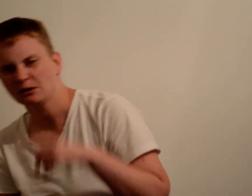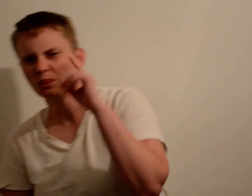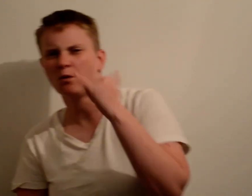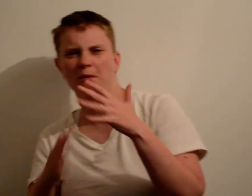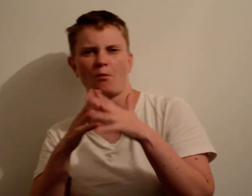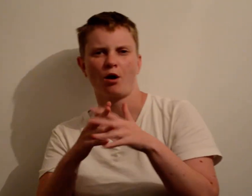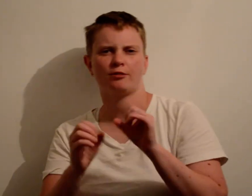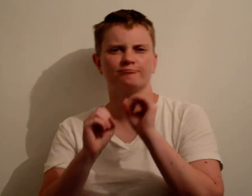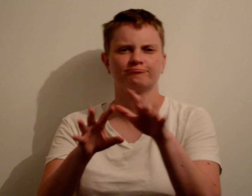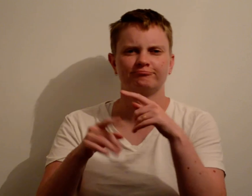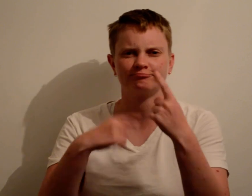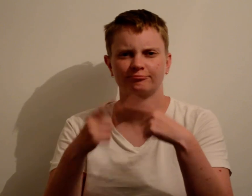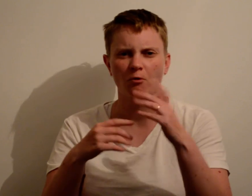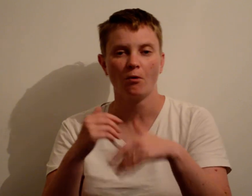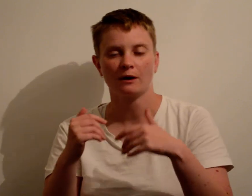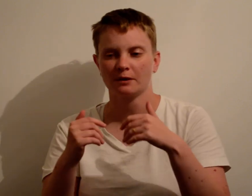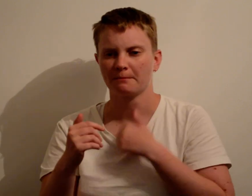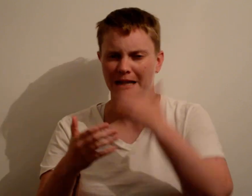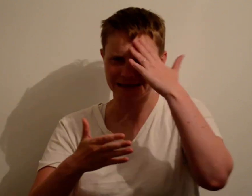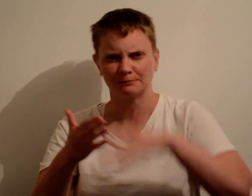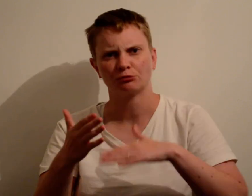I thought it’d be worth to tell you about my counselling experience,